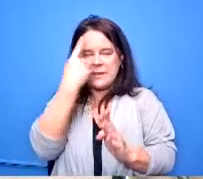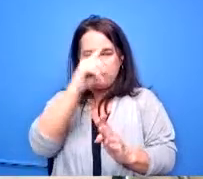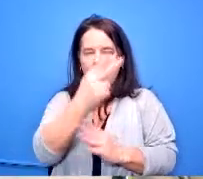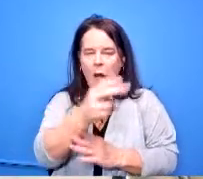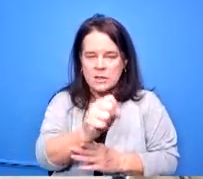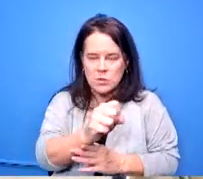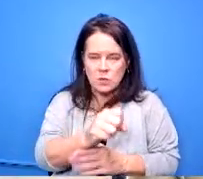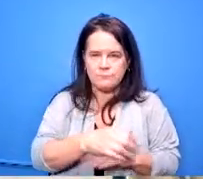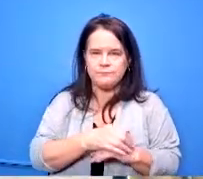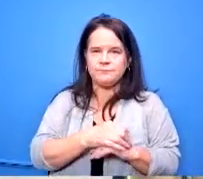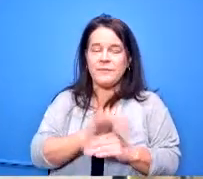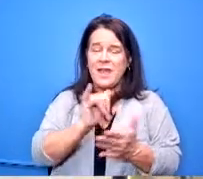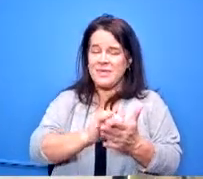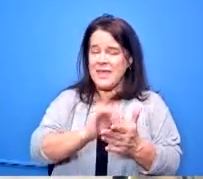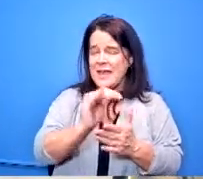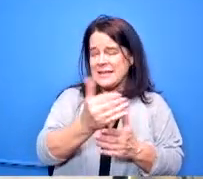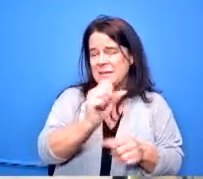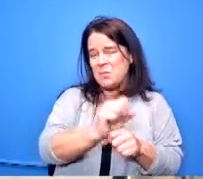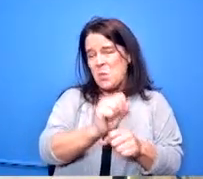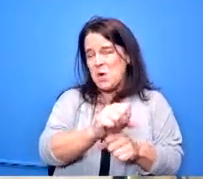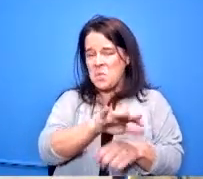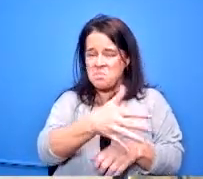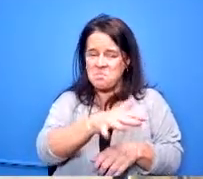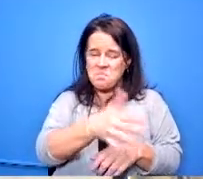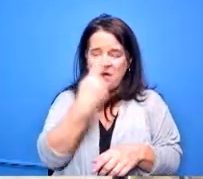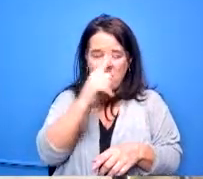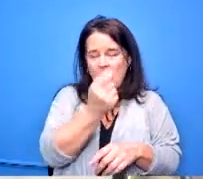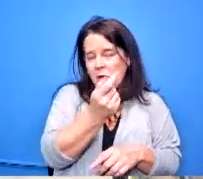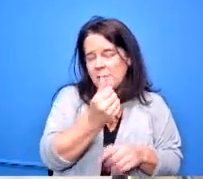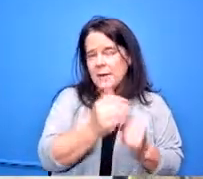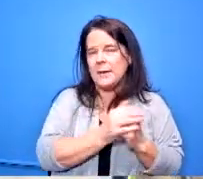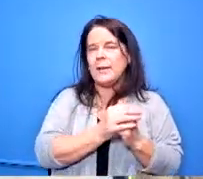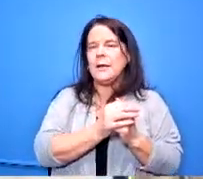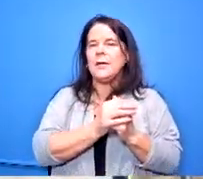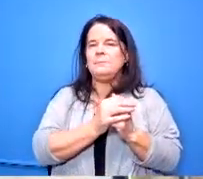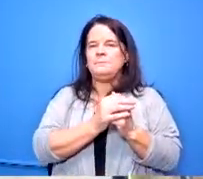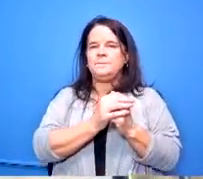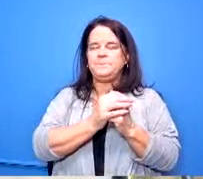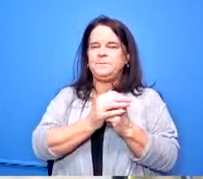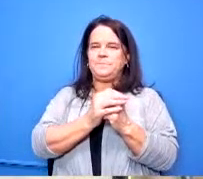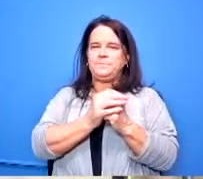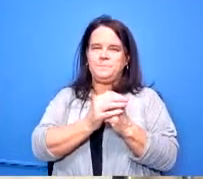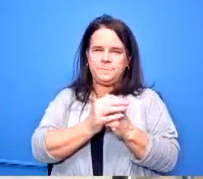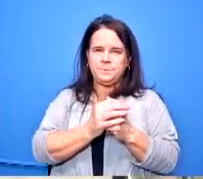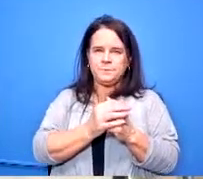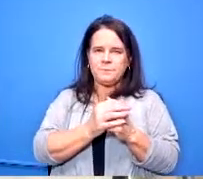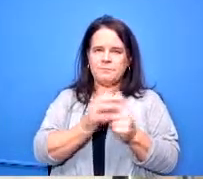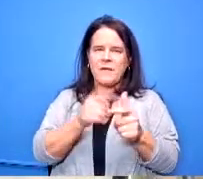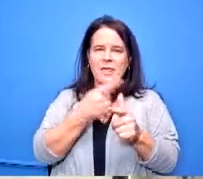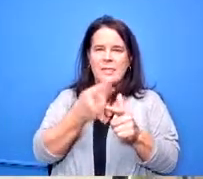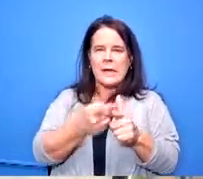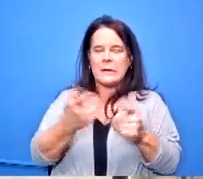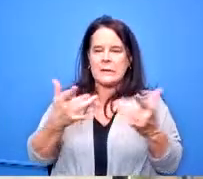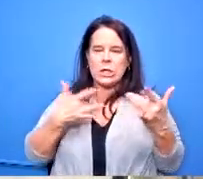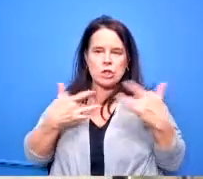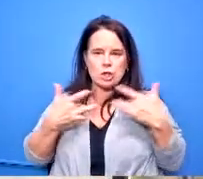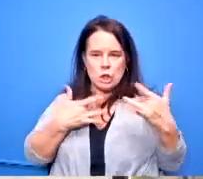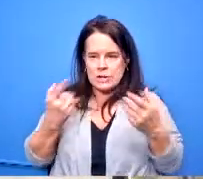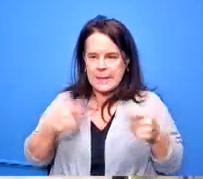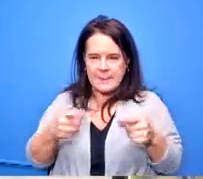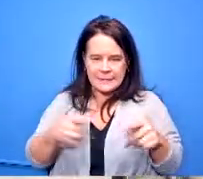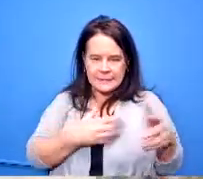that seemed to work okay for a little bit and then we had some concerns about that the next